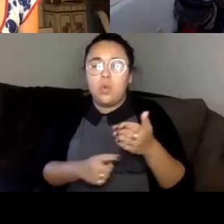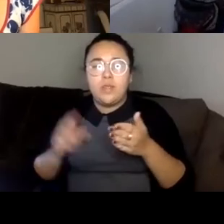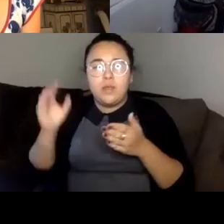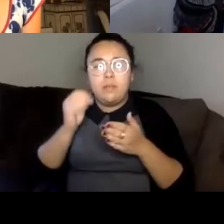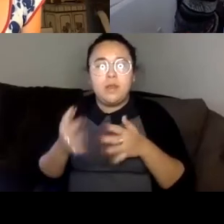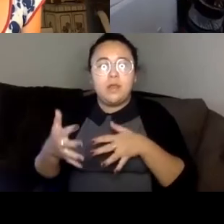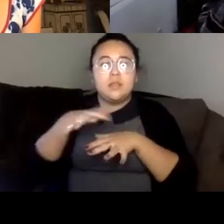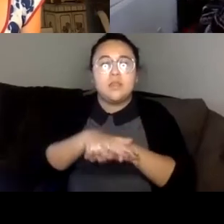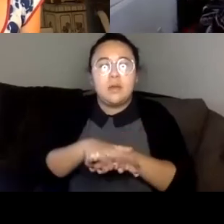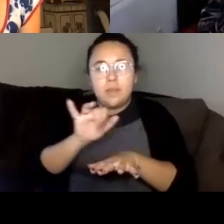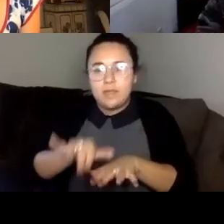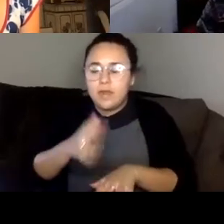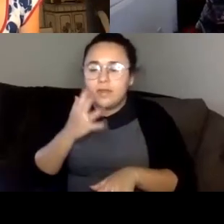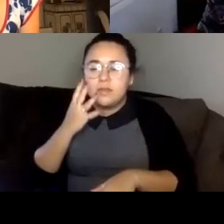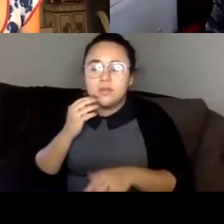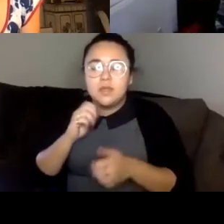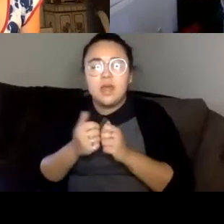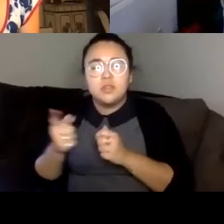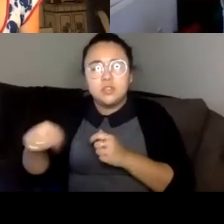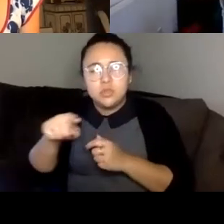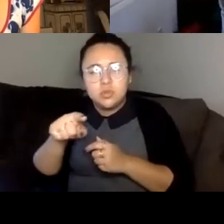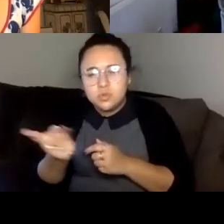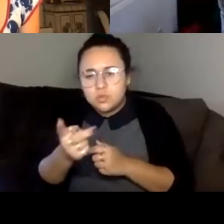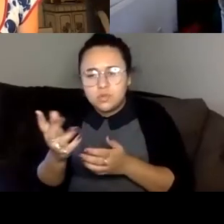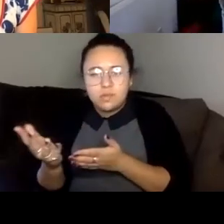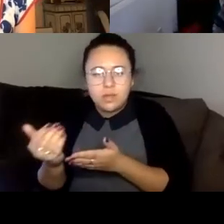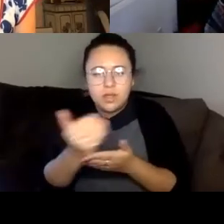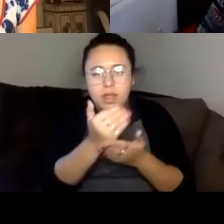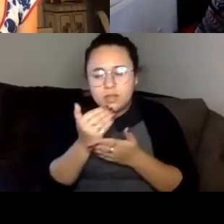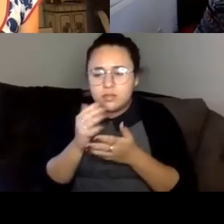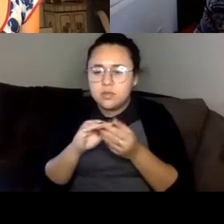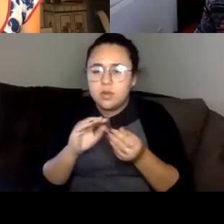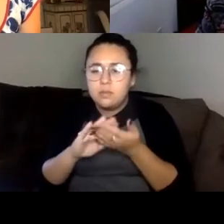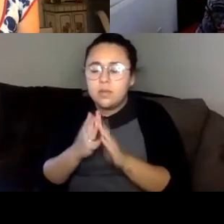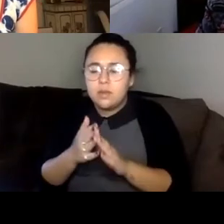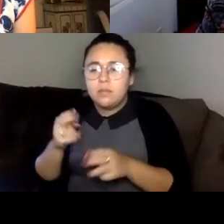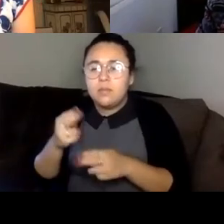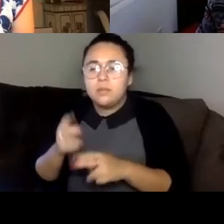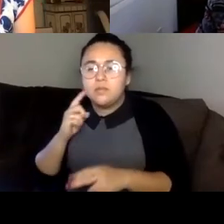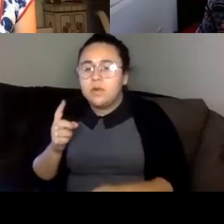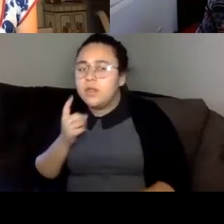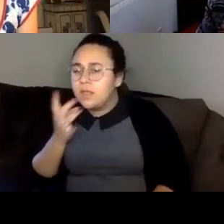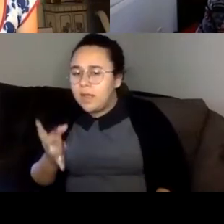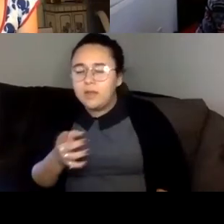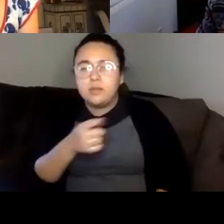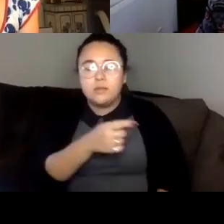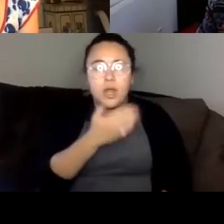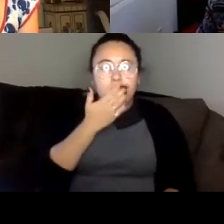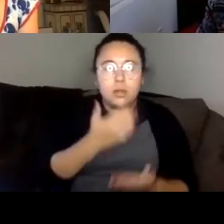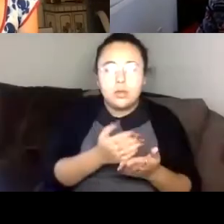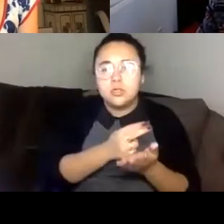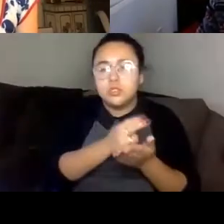you gather the stories that became names for light and and good to tie but also I'm in